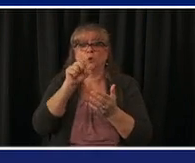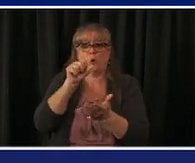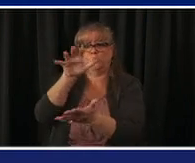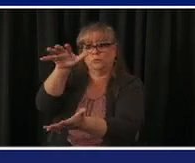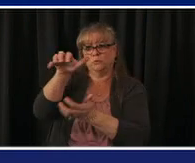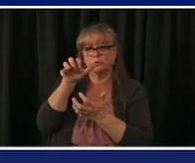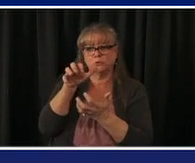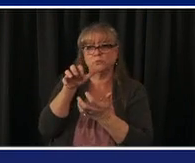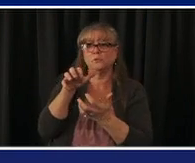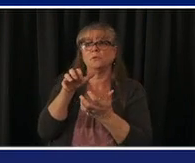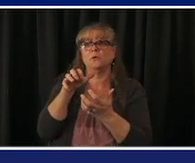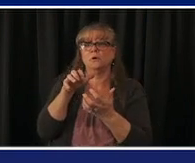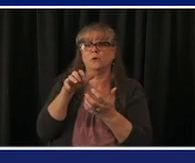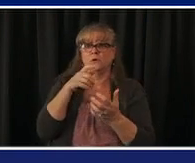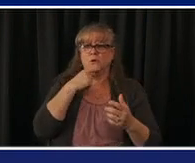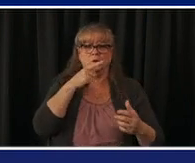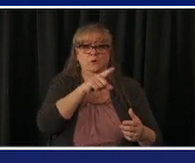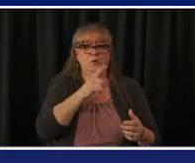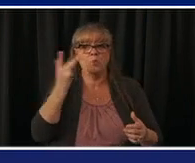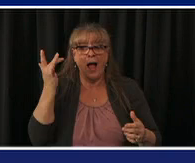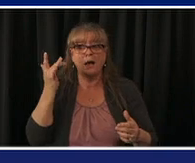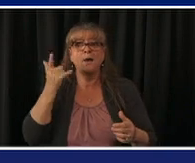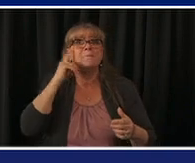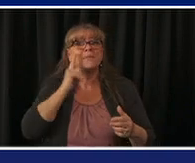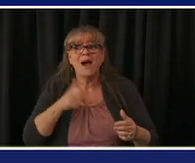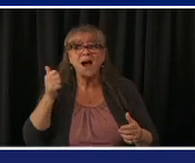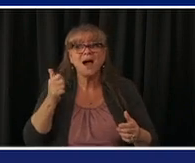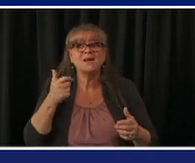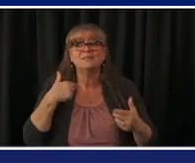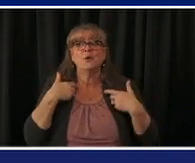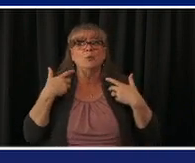ways we can distribute the vaccine pharmacies are doing as much as they can and by the way if you